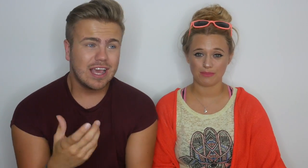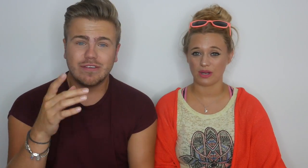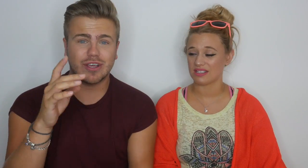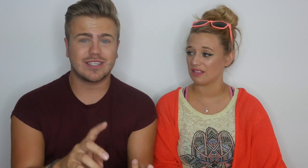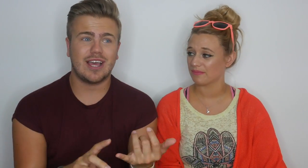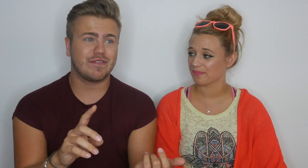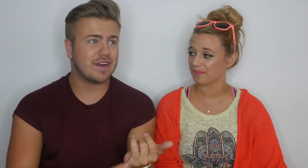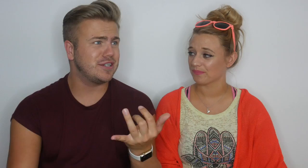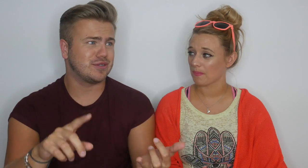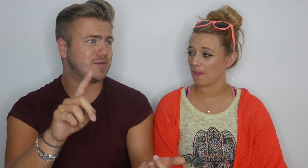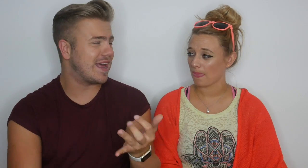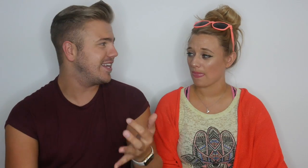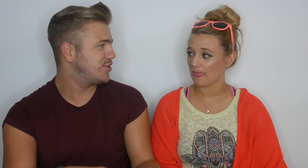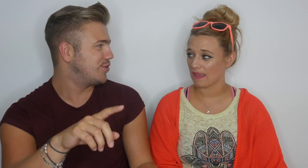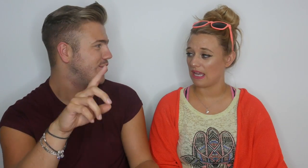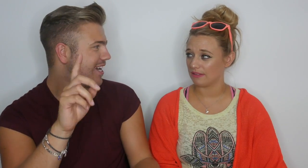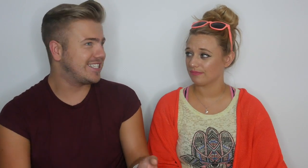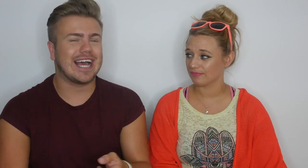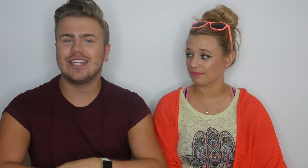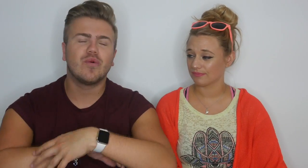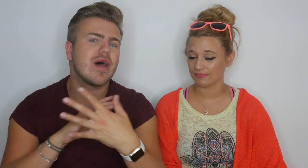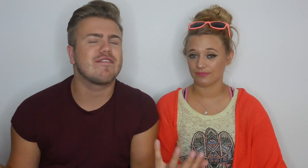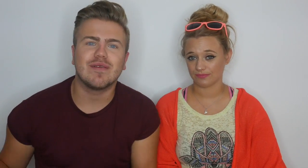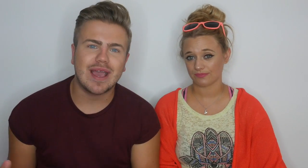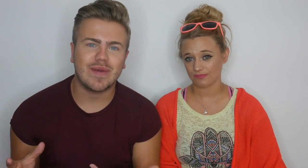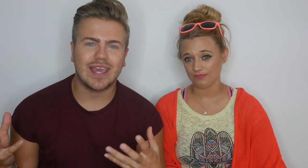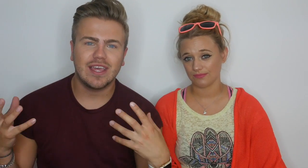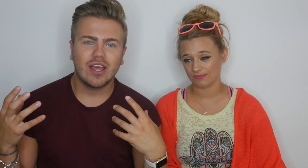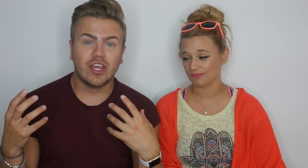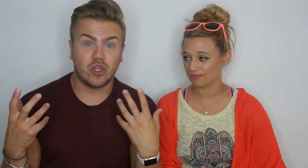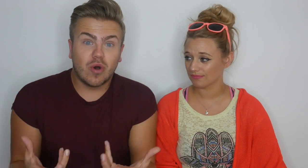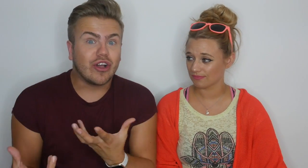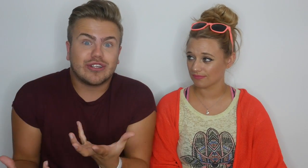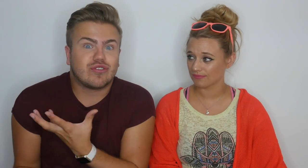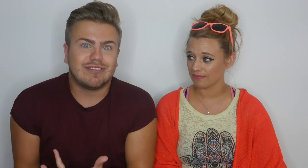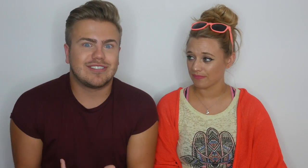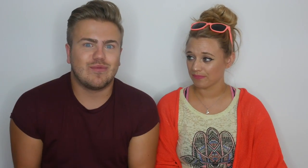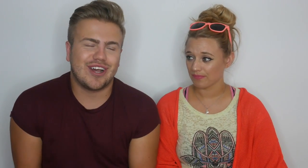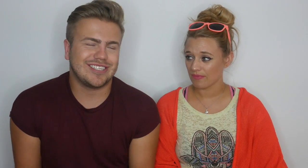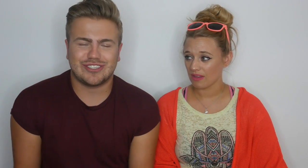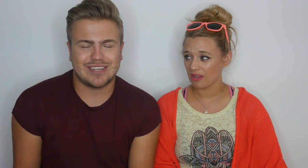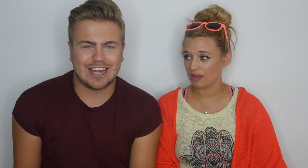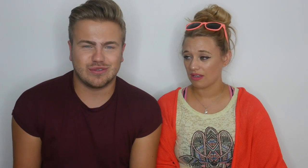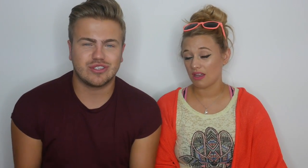If you're going to learn French or Spanish or Italian or whatever it may be you are going to struggle at some words